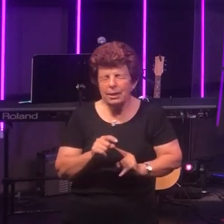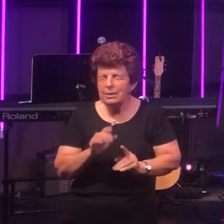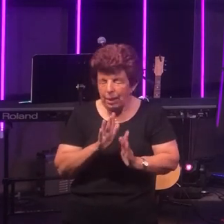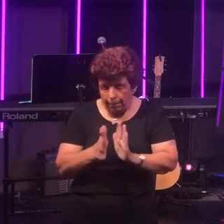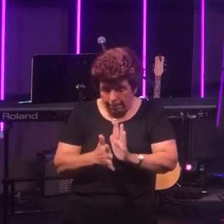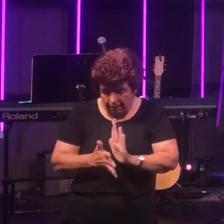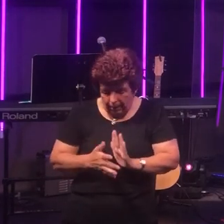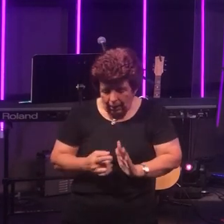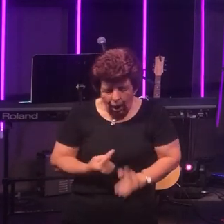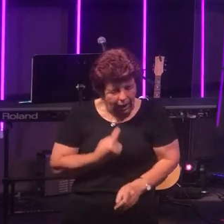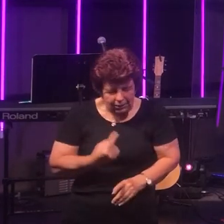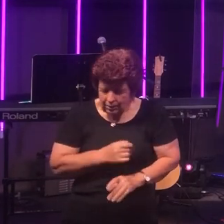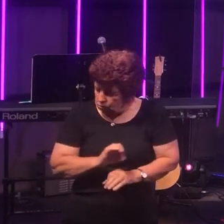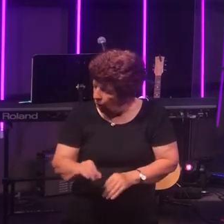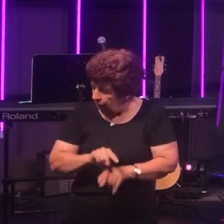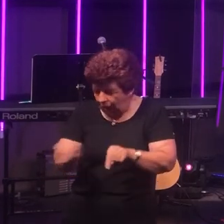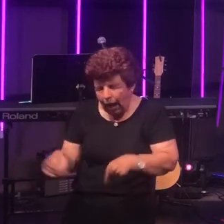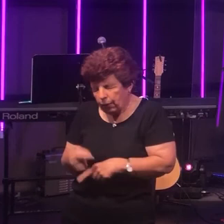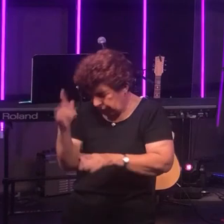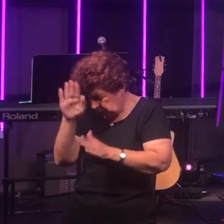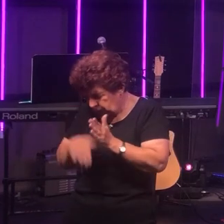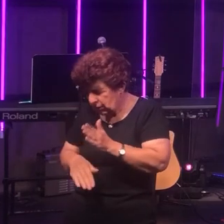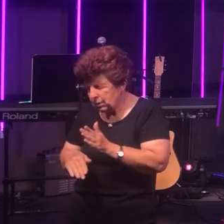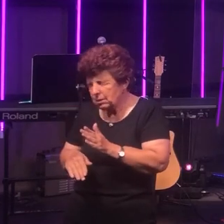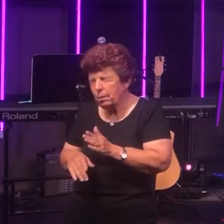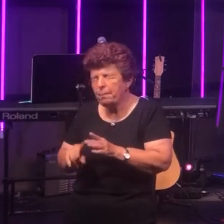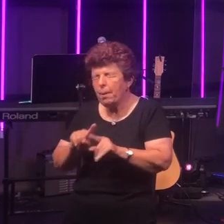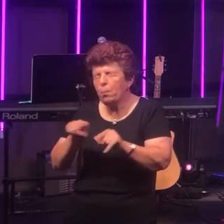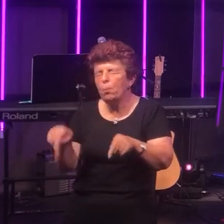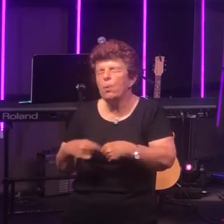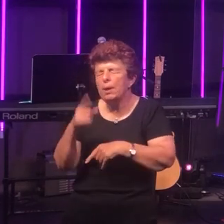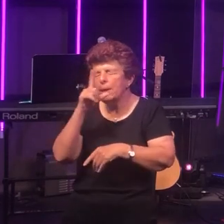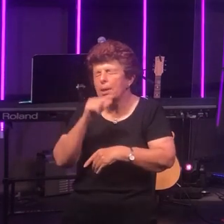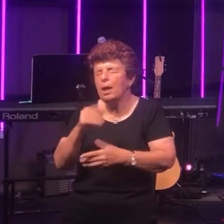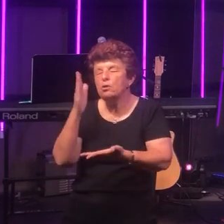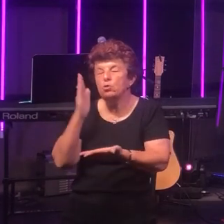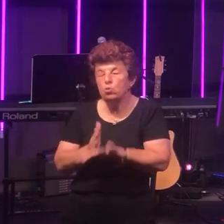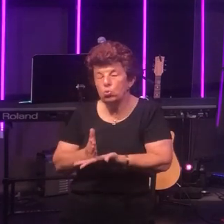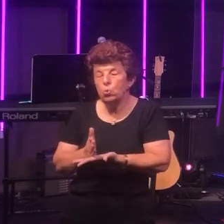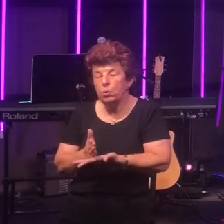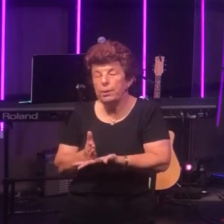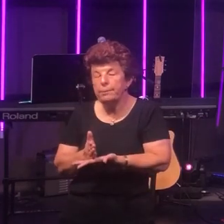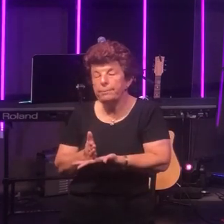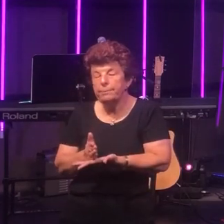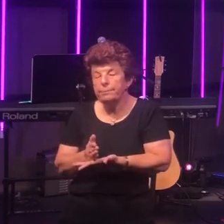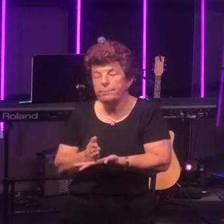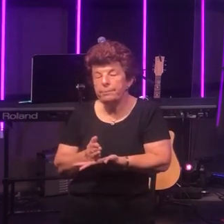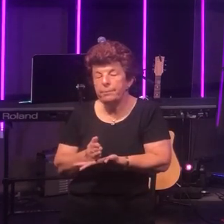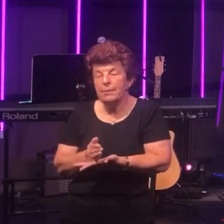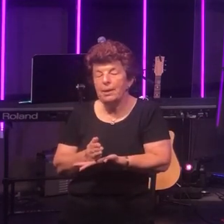Isolation from God - but we might truly be members of his family,